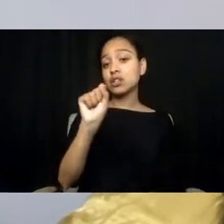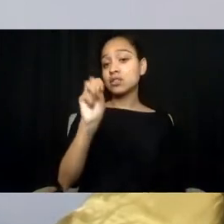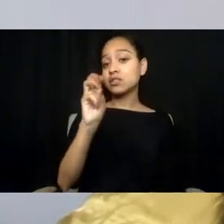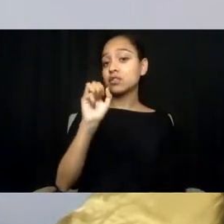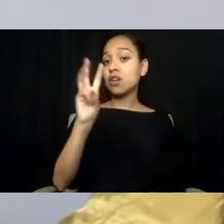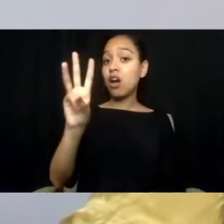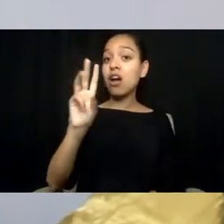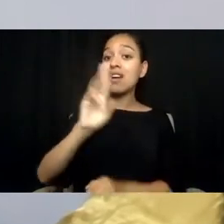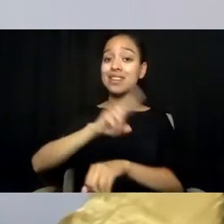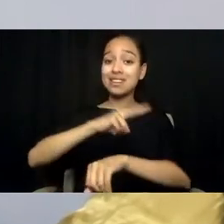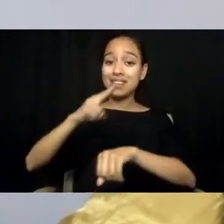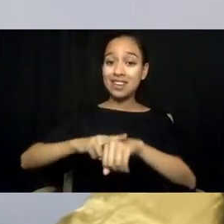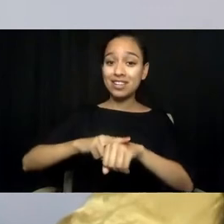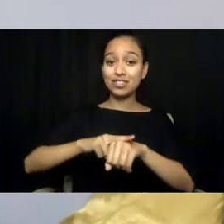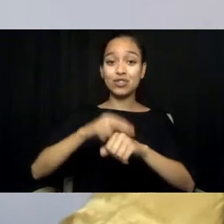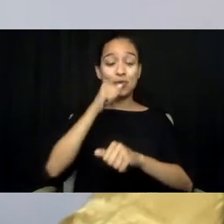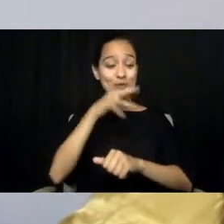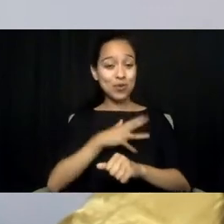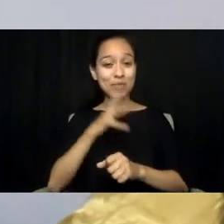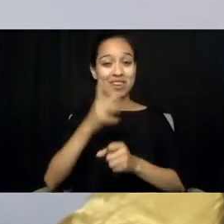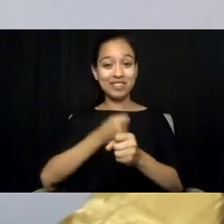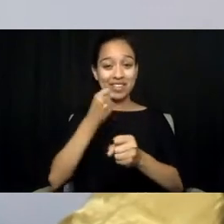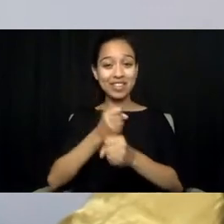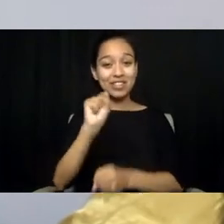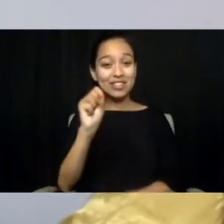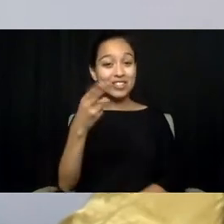Shelby, thank you for being our powerful culminating keynote speaker.